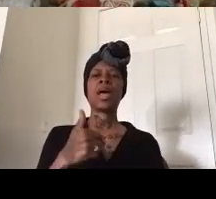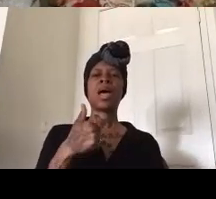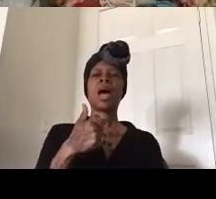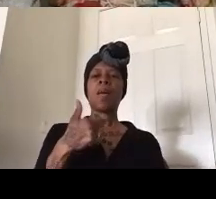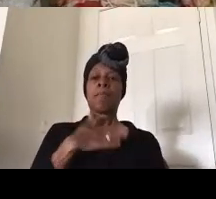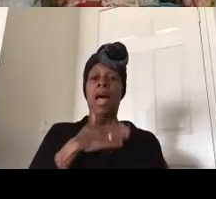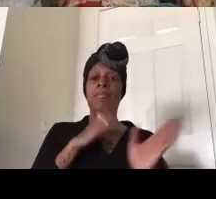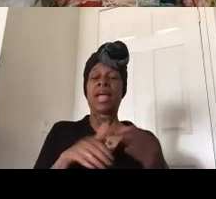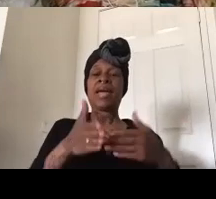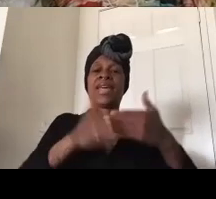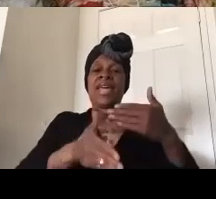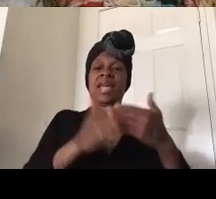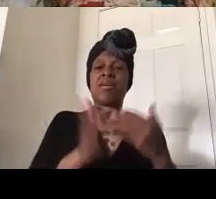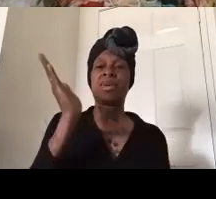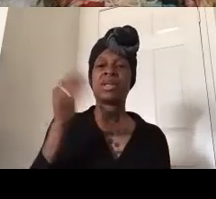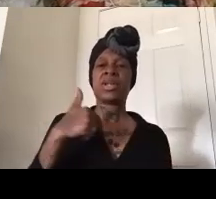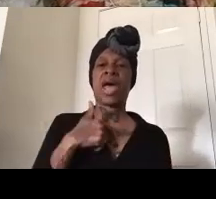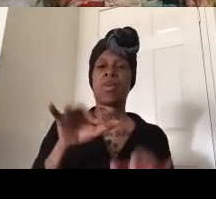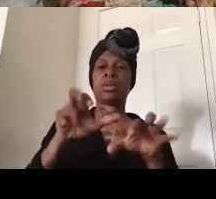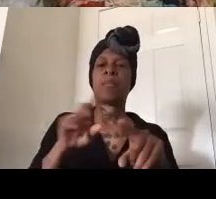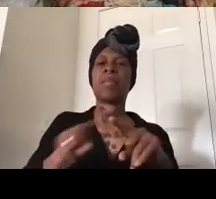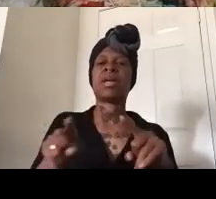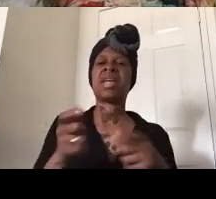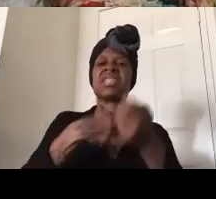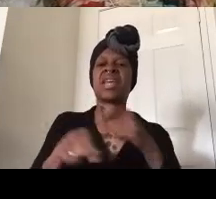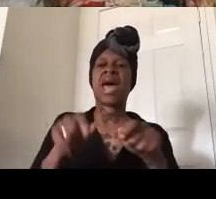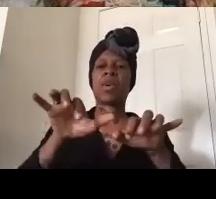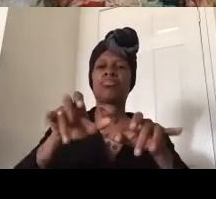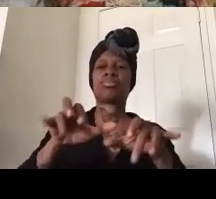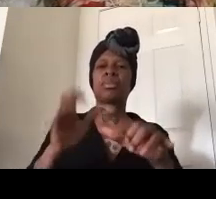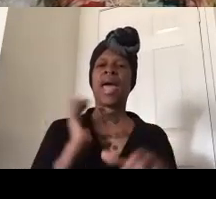but let me drop it in the chat here i'm going to drop our website and it was